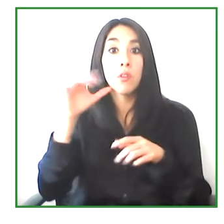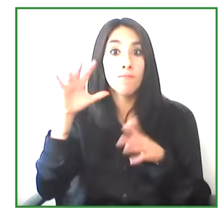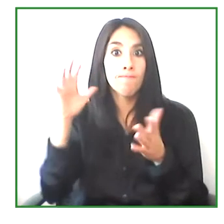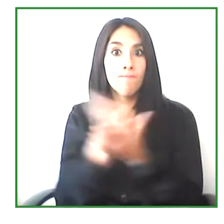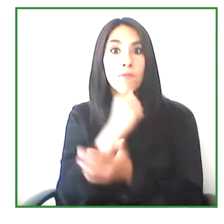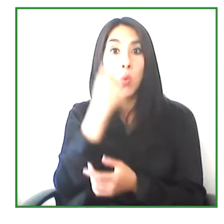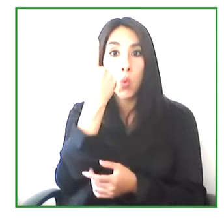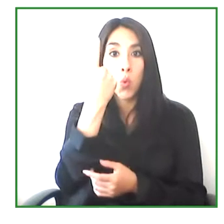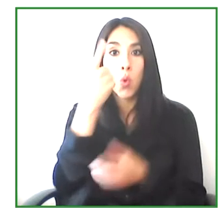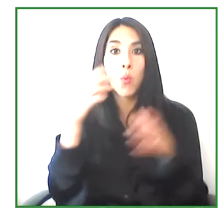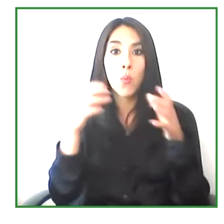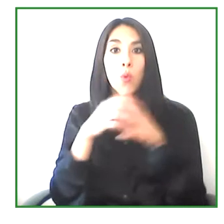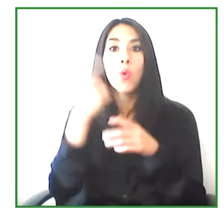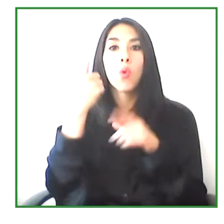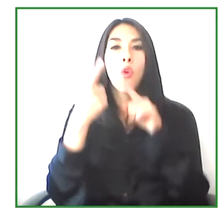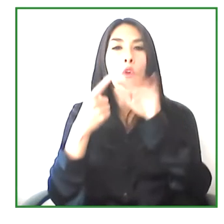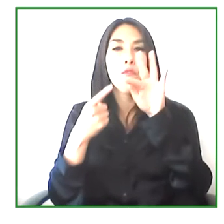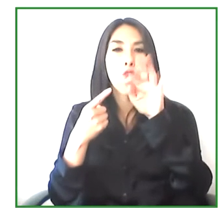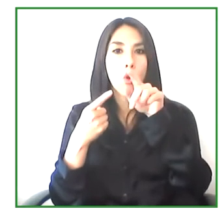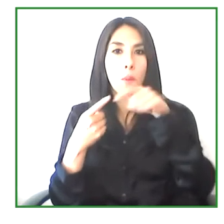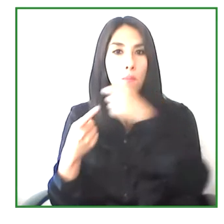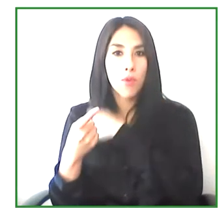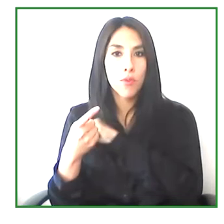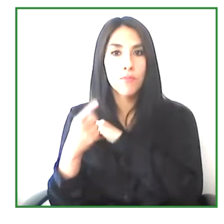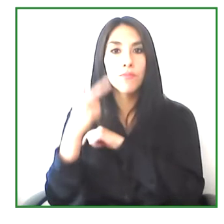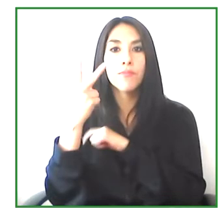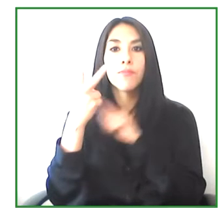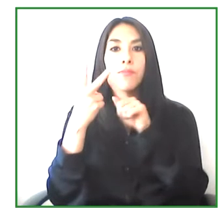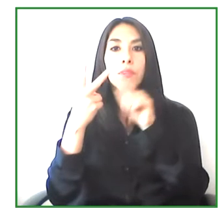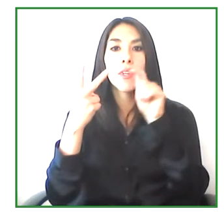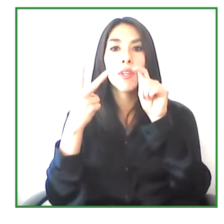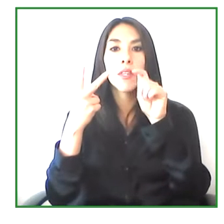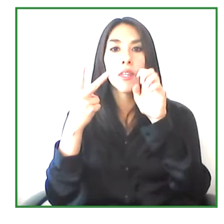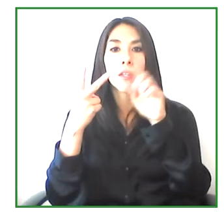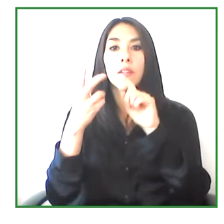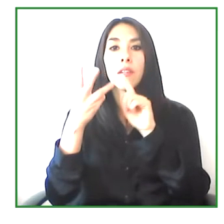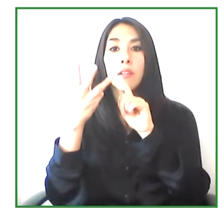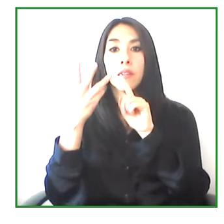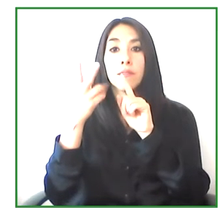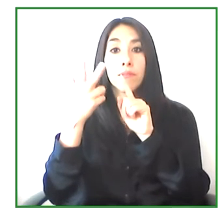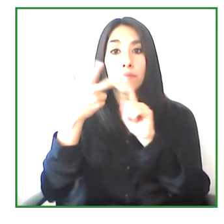Egalité from Brazil enable Indian and Fundación ONCE are in the final stage